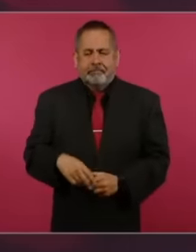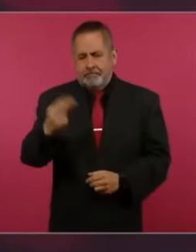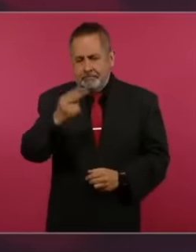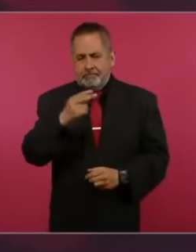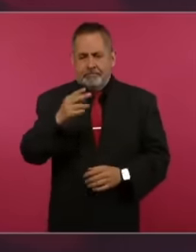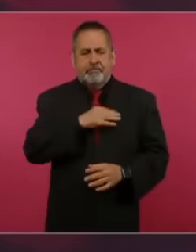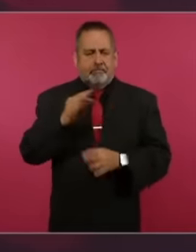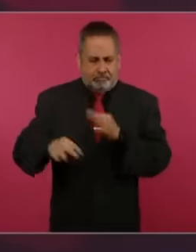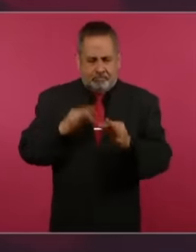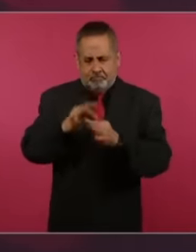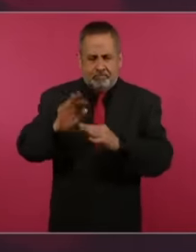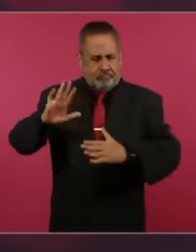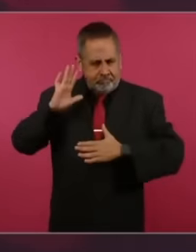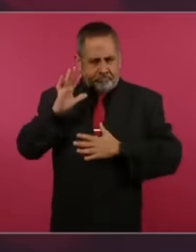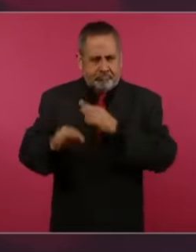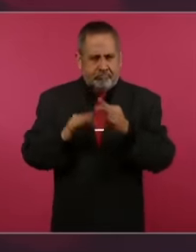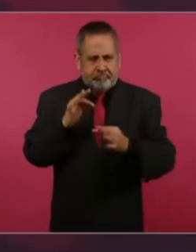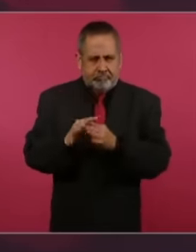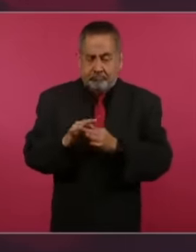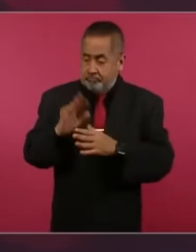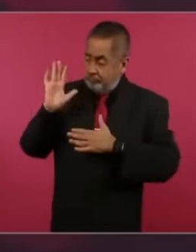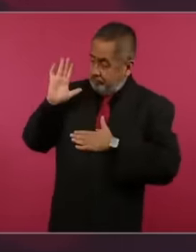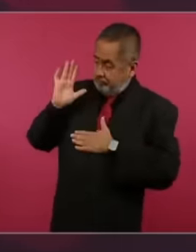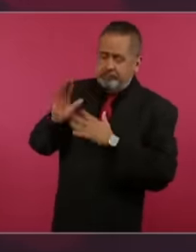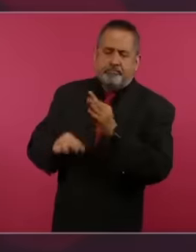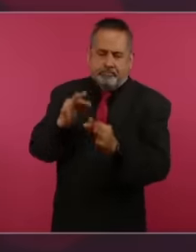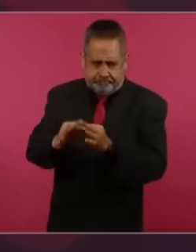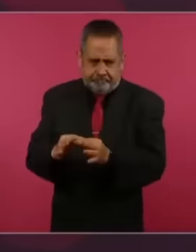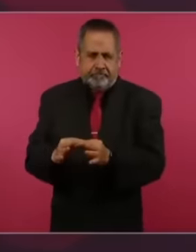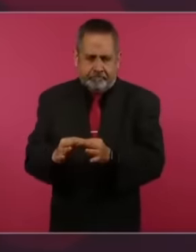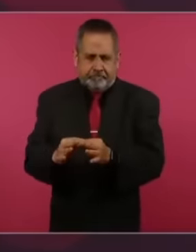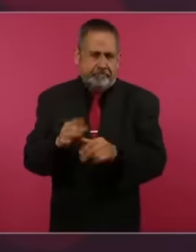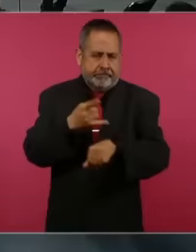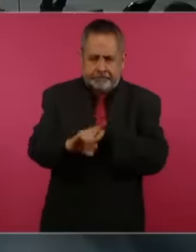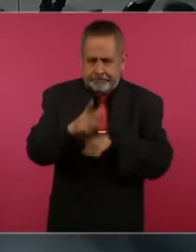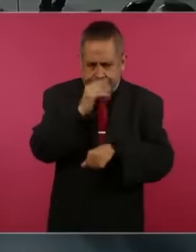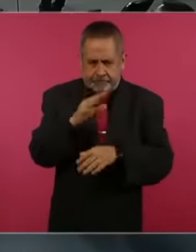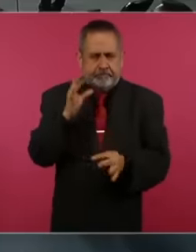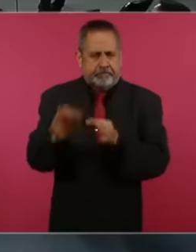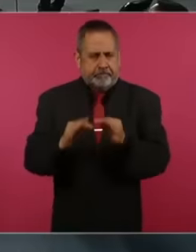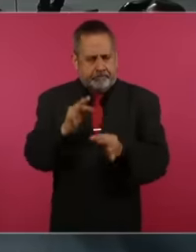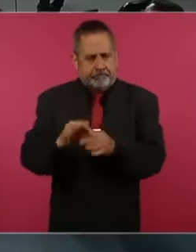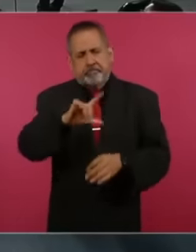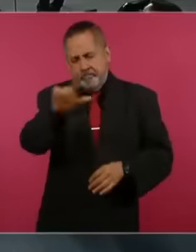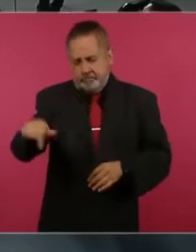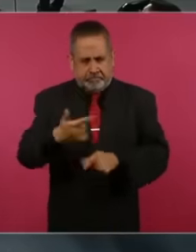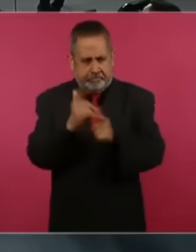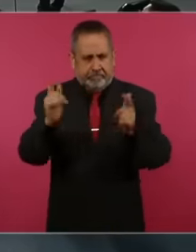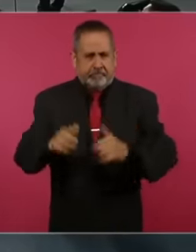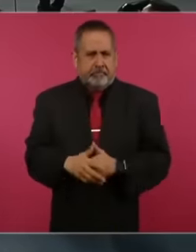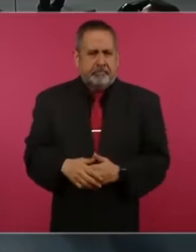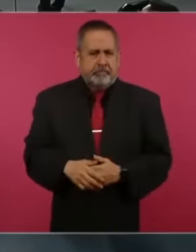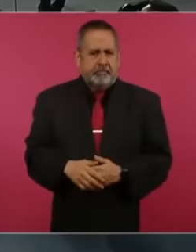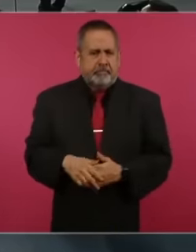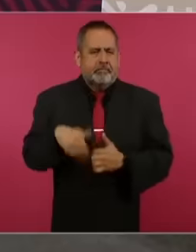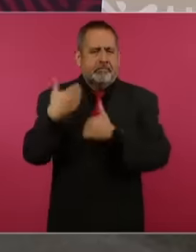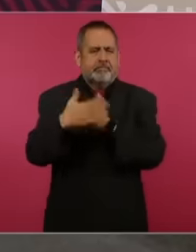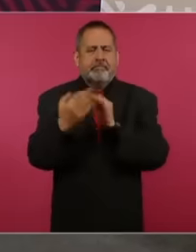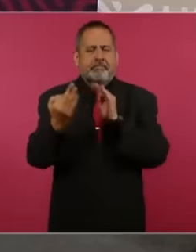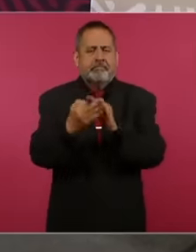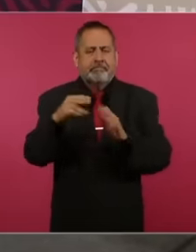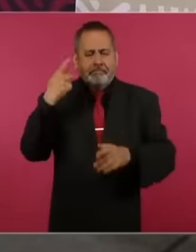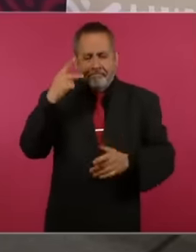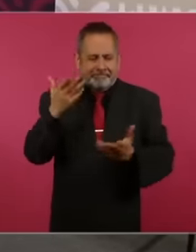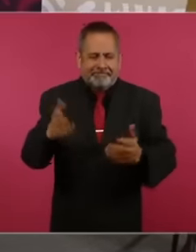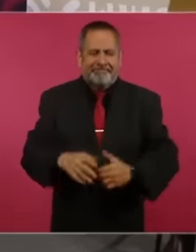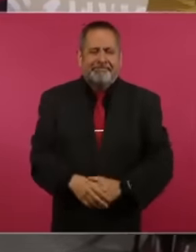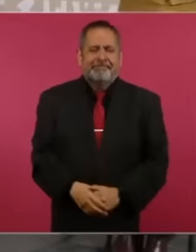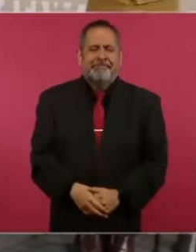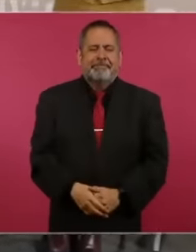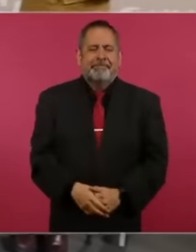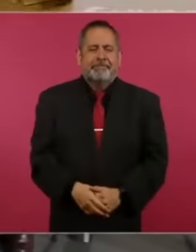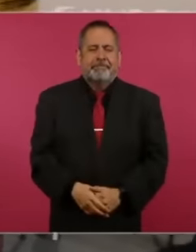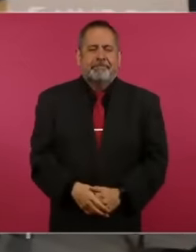the commitment, the commitments are fulfilled and then We're leaving. Yes, Puebla is close